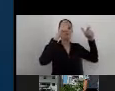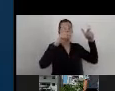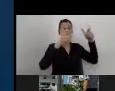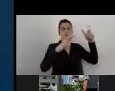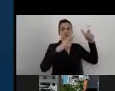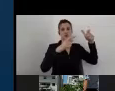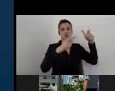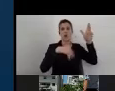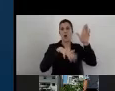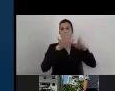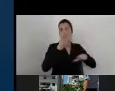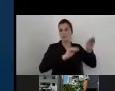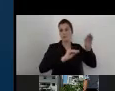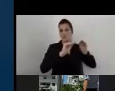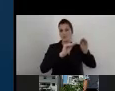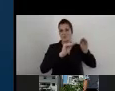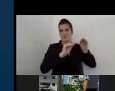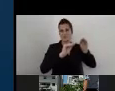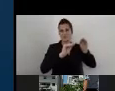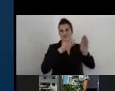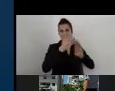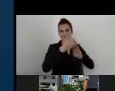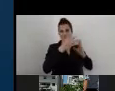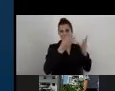and we take some priority items as well.